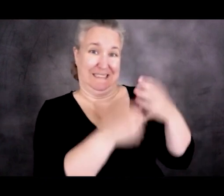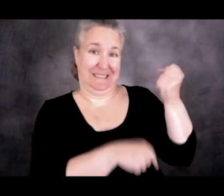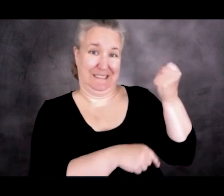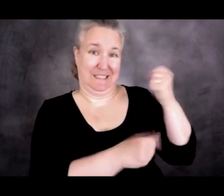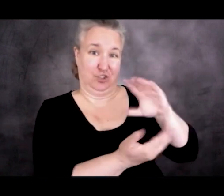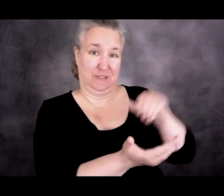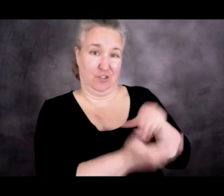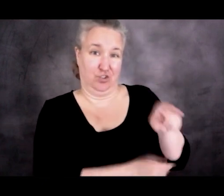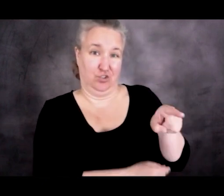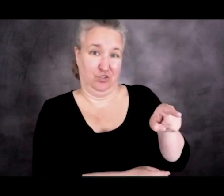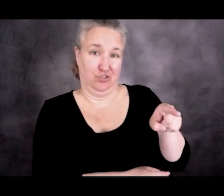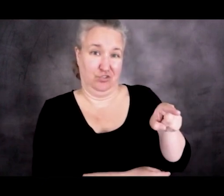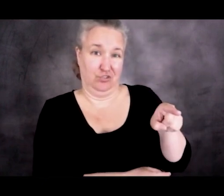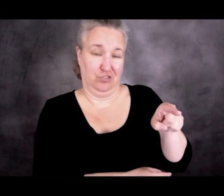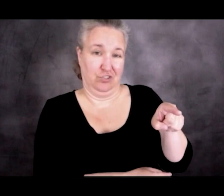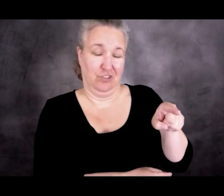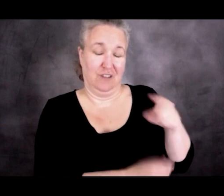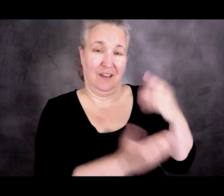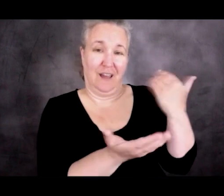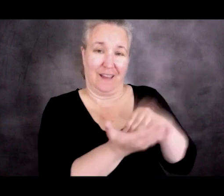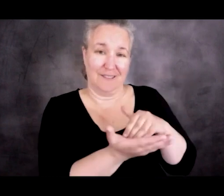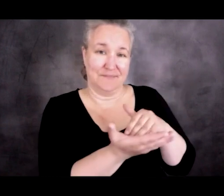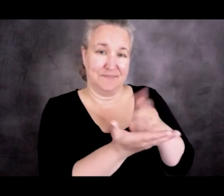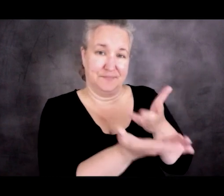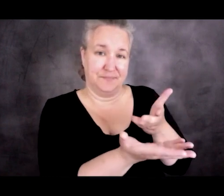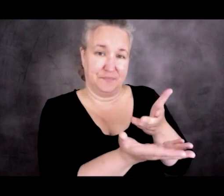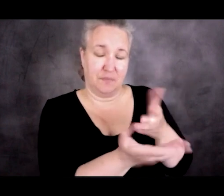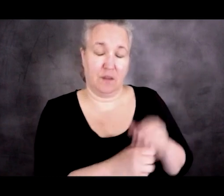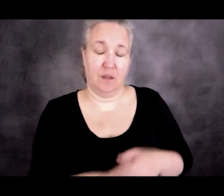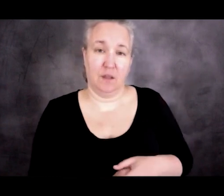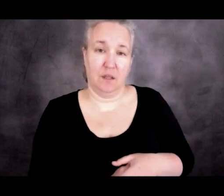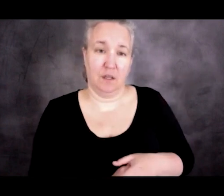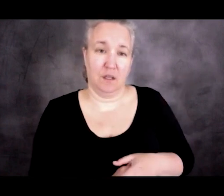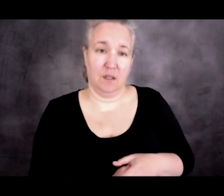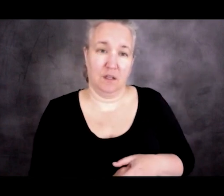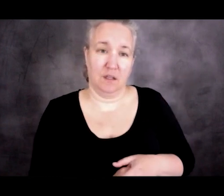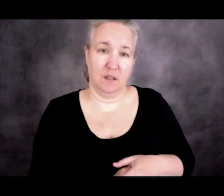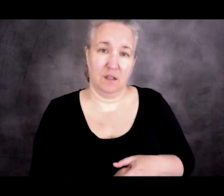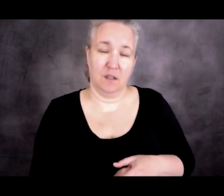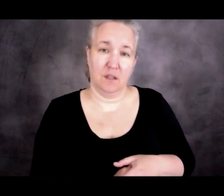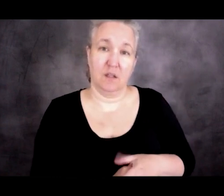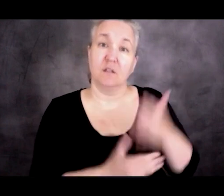again, some of these concerns are